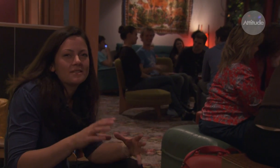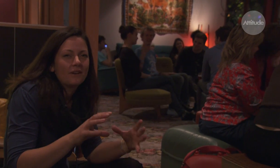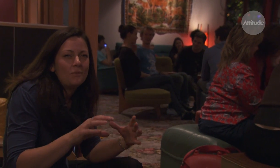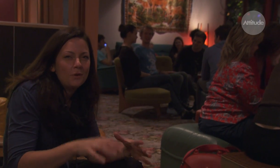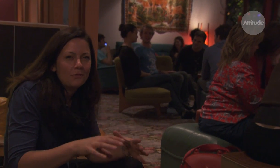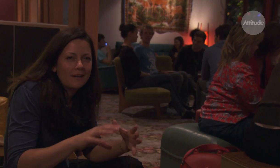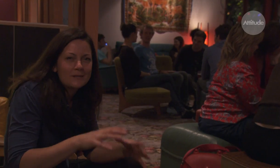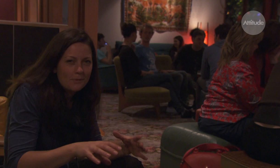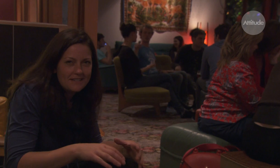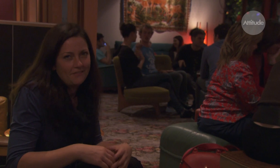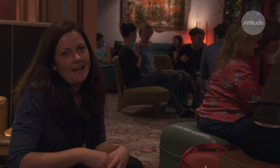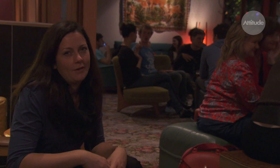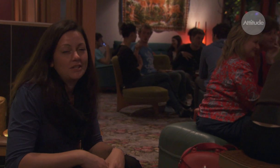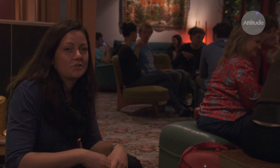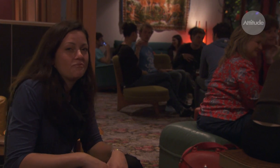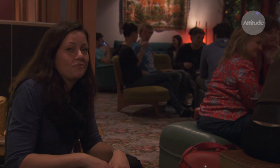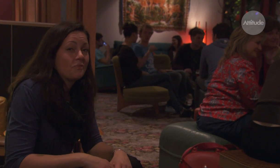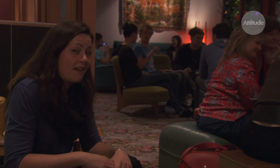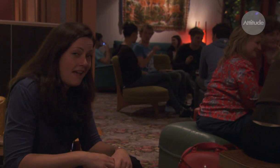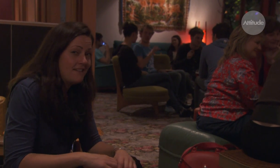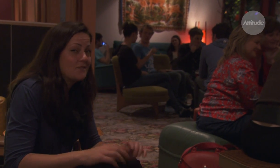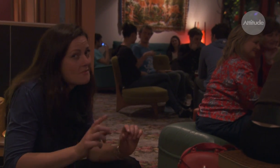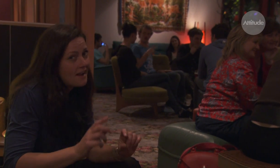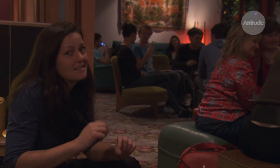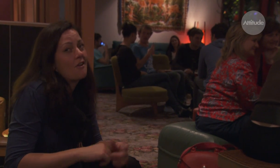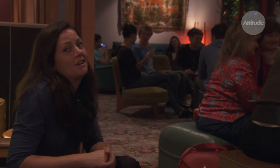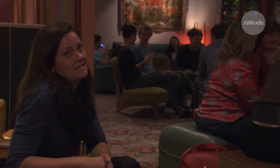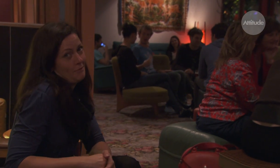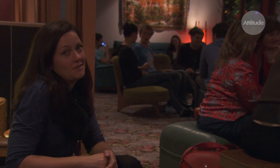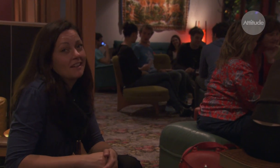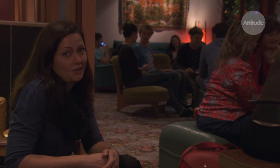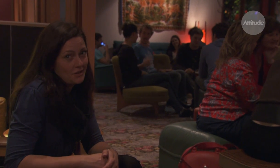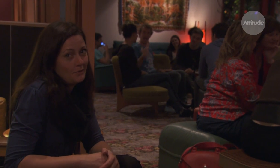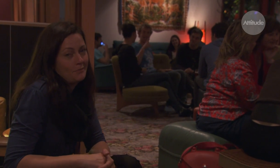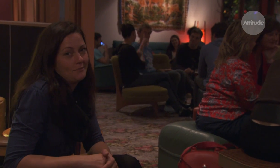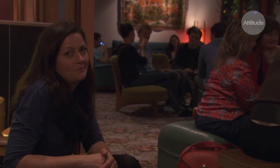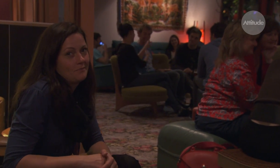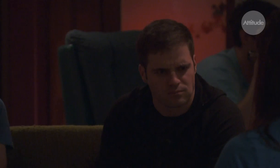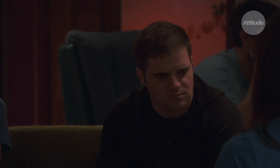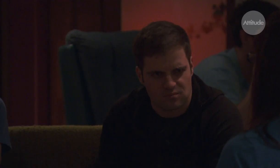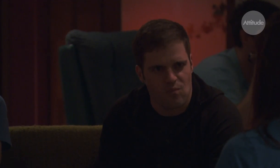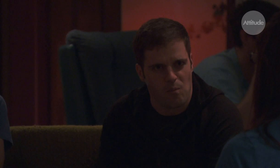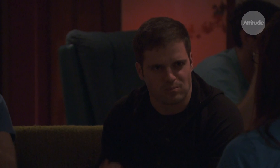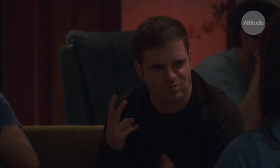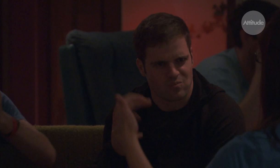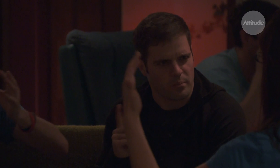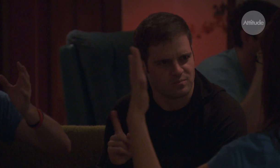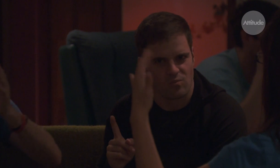it’s a really beautiful and expressive language, and Mark’s the only deaf person in the group.